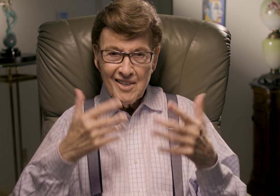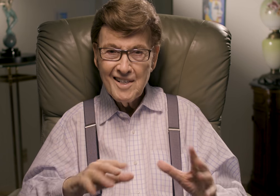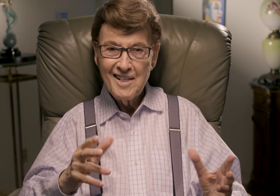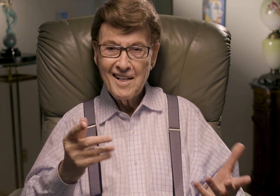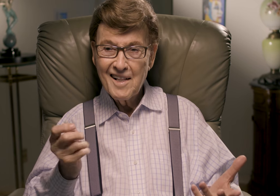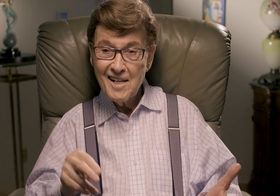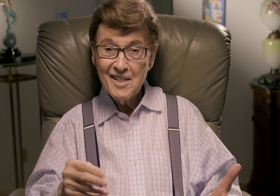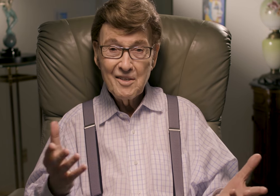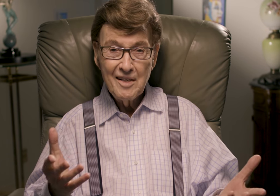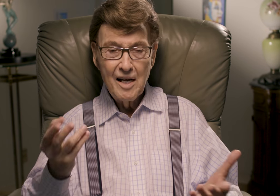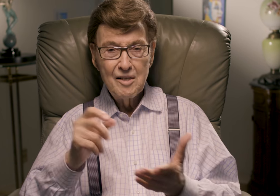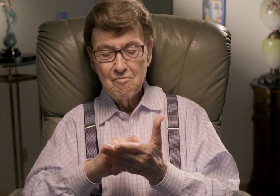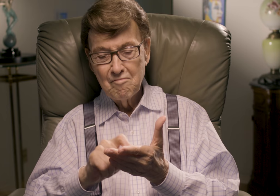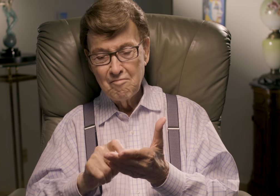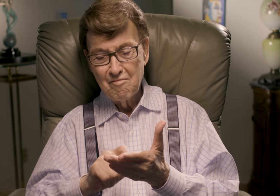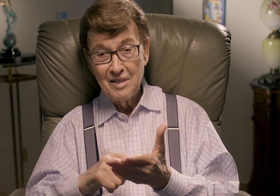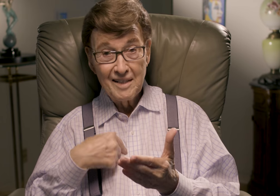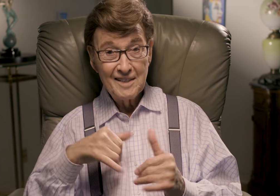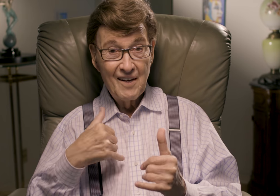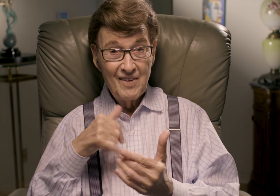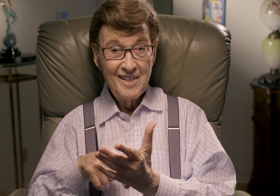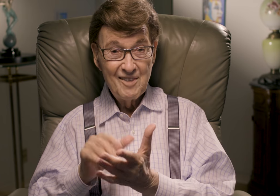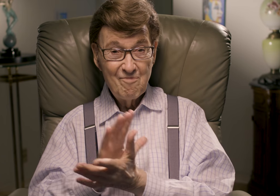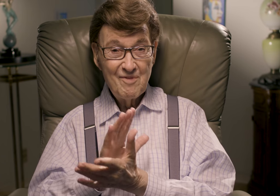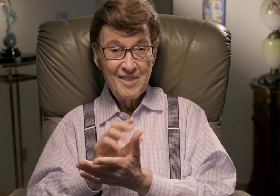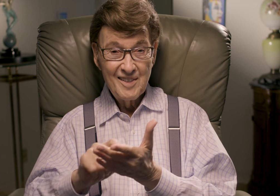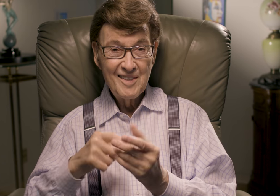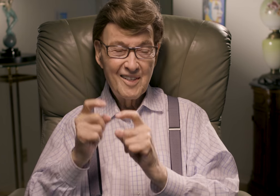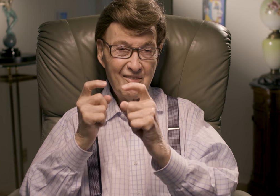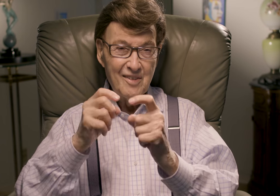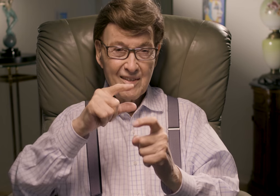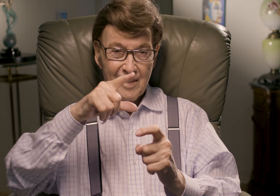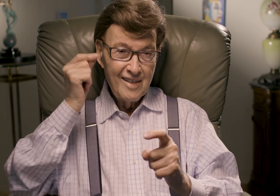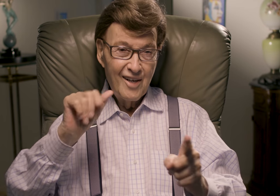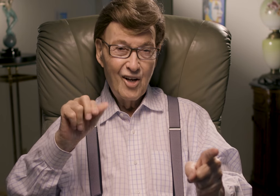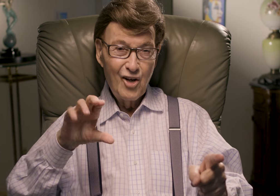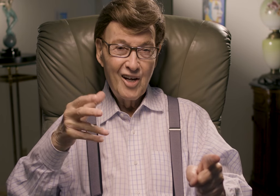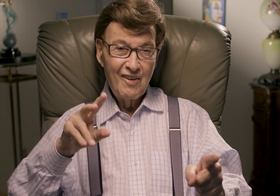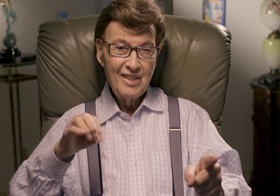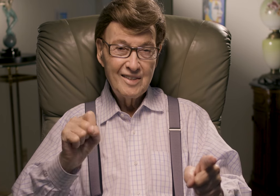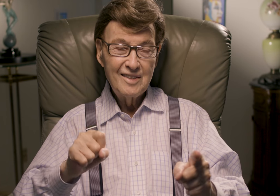After I was done, he wrote on a piece of paper- that I had with me until I donated it to Gallaudet Archives-